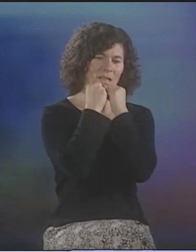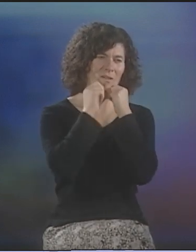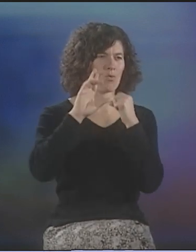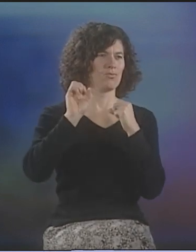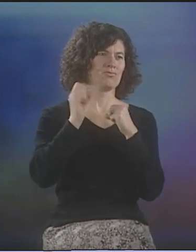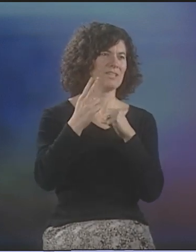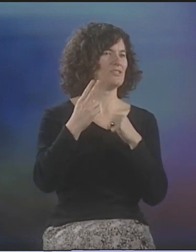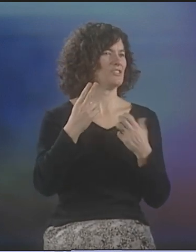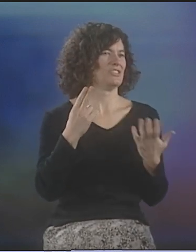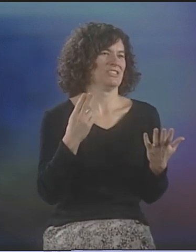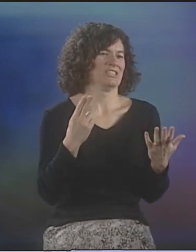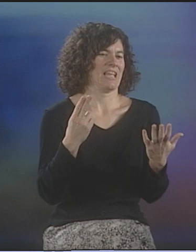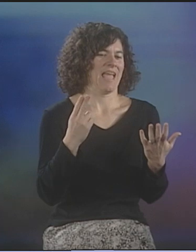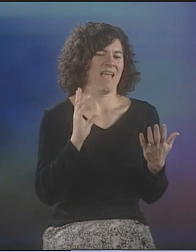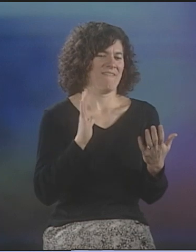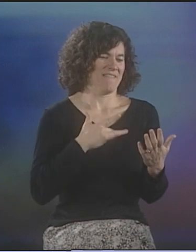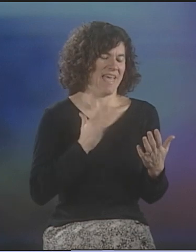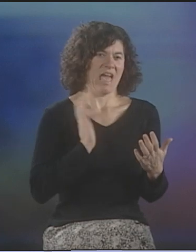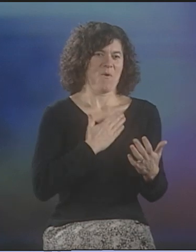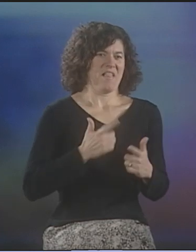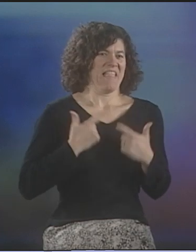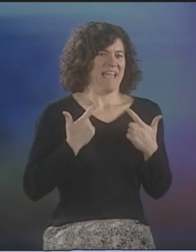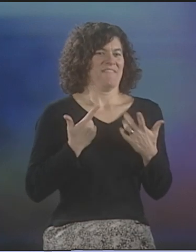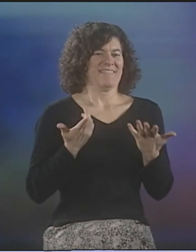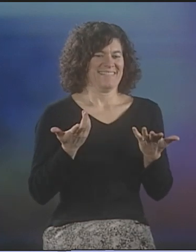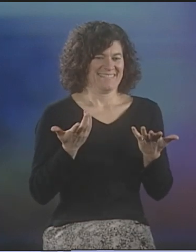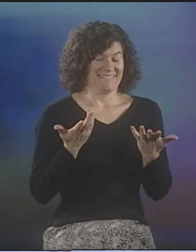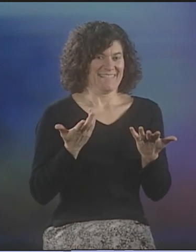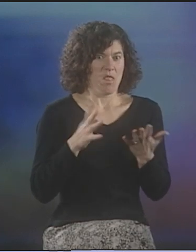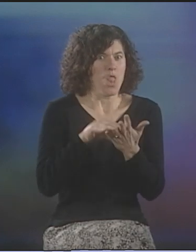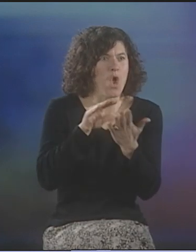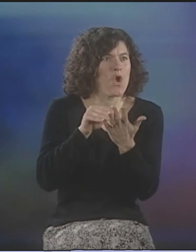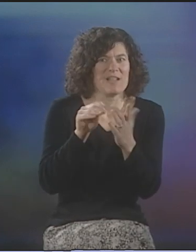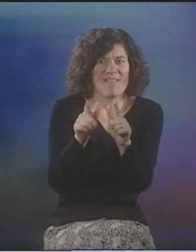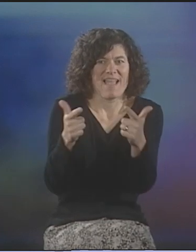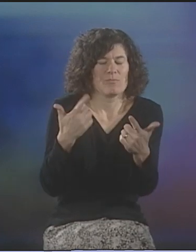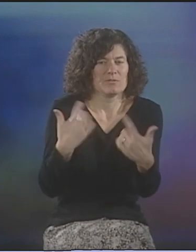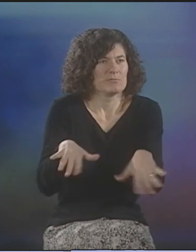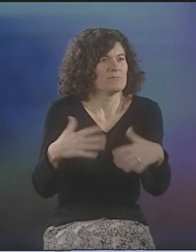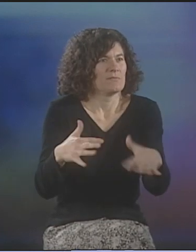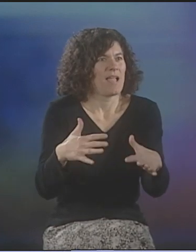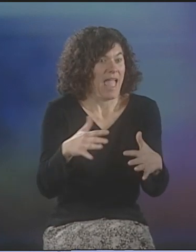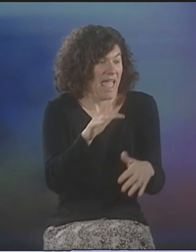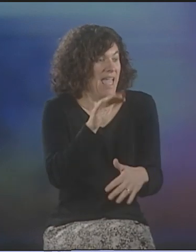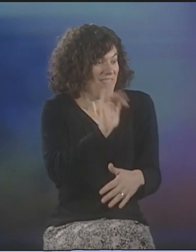IT WAS VERY RICH. OUR LIVES WERE ALL ABOUT LEARNING THIS LANGUAGE,